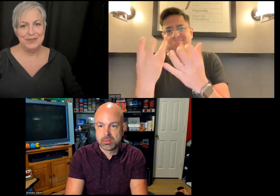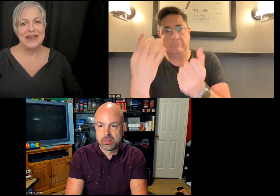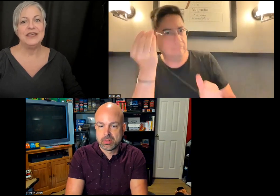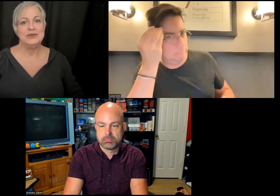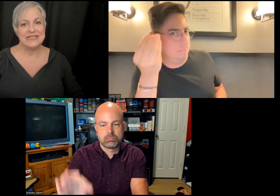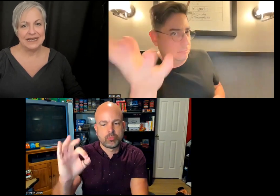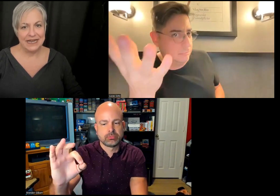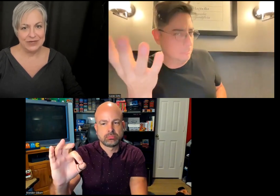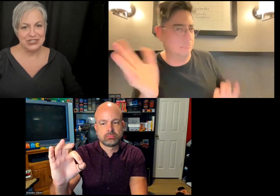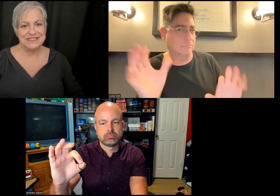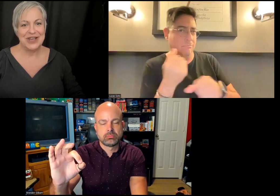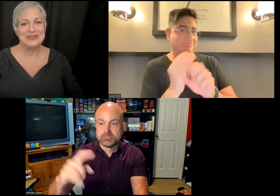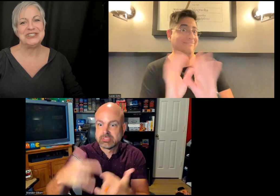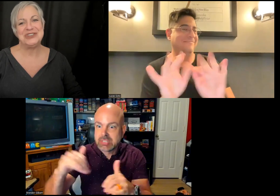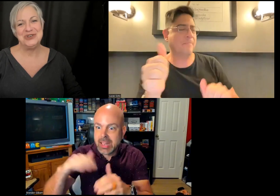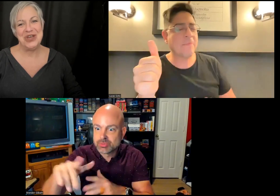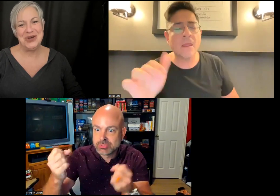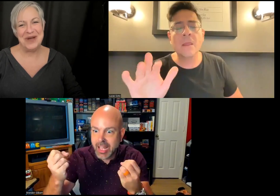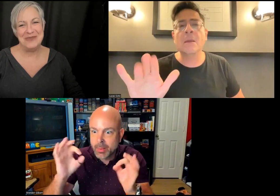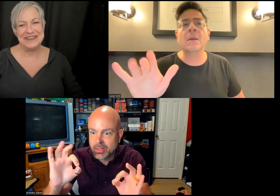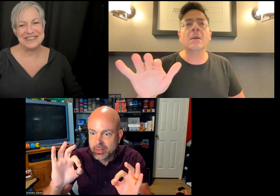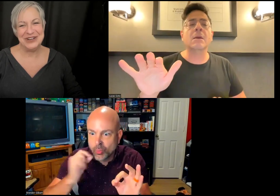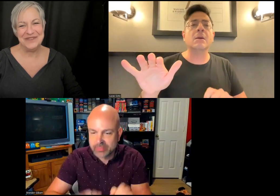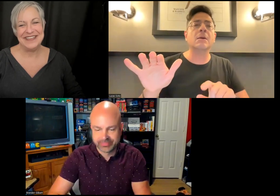that I use sign language, to see you know. I wanted to clarify